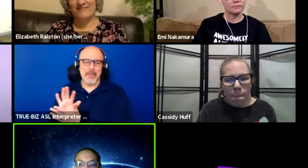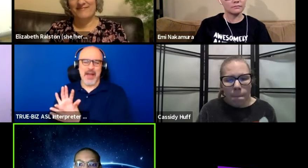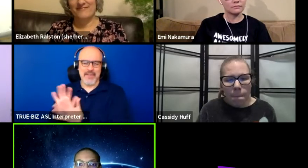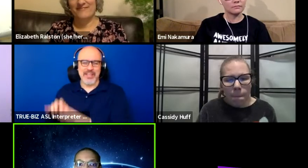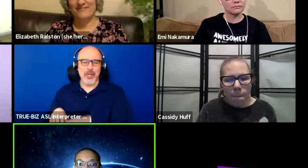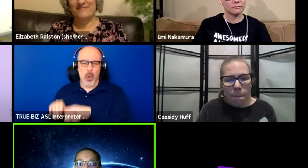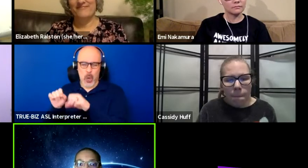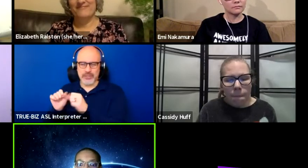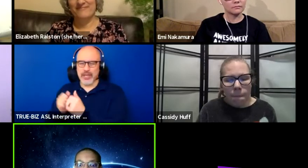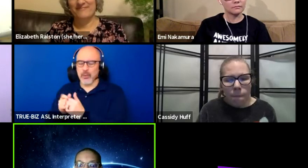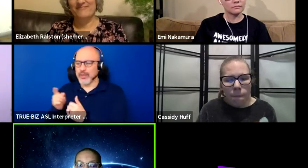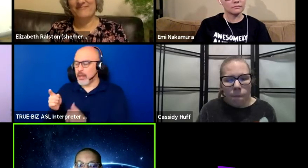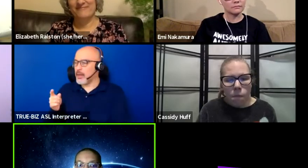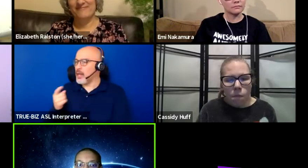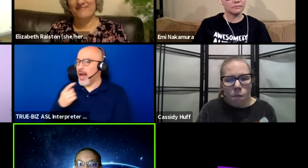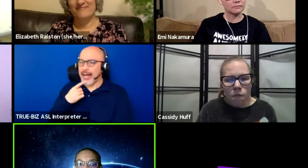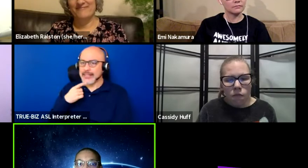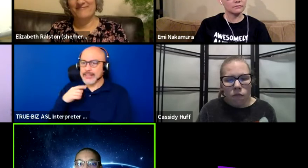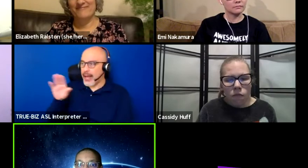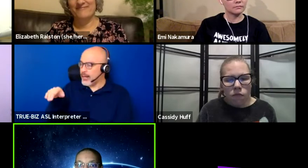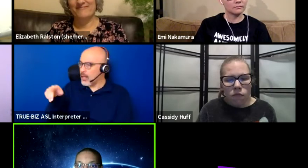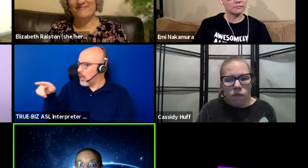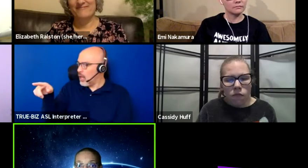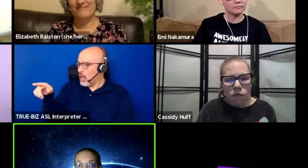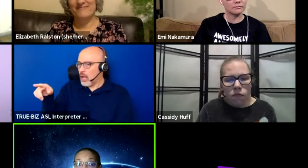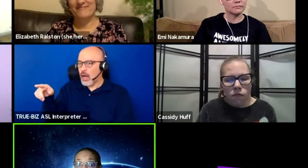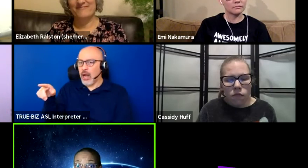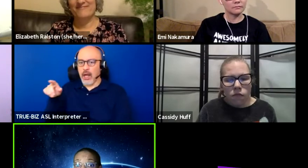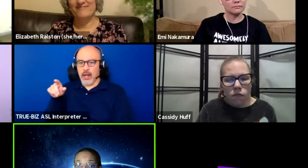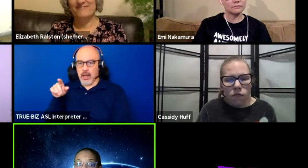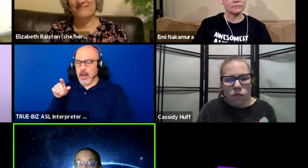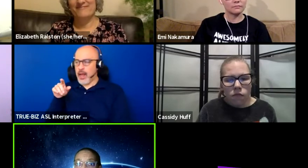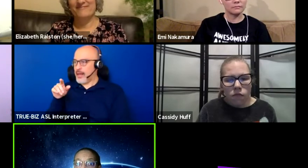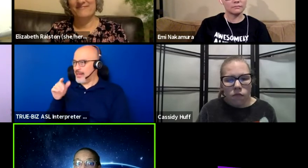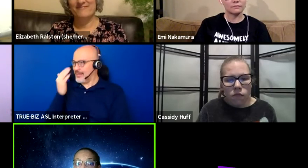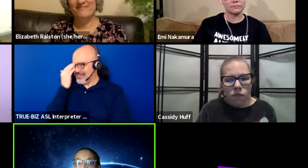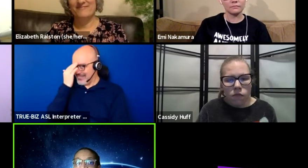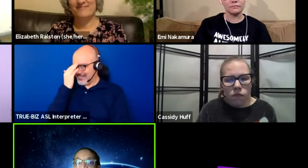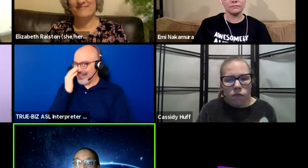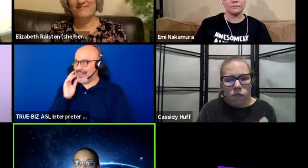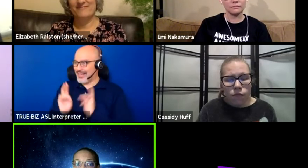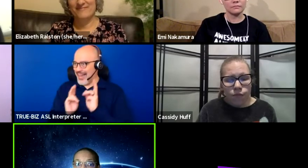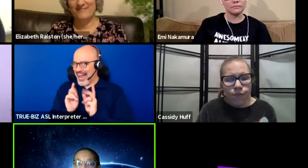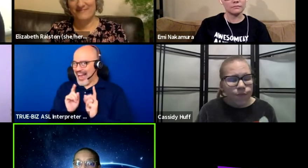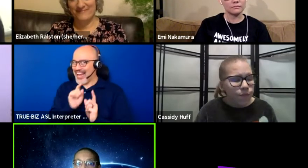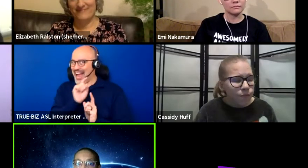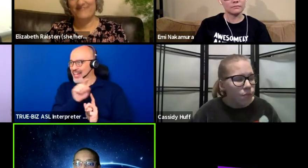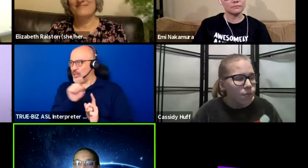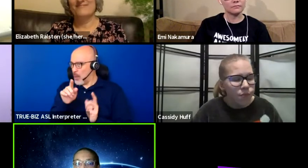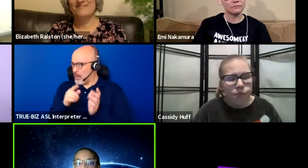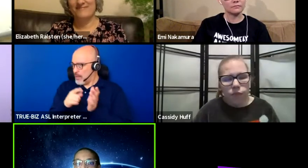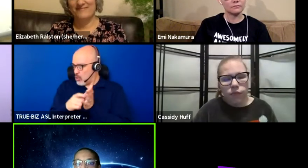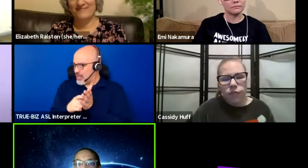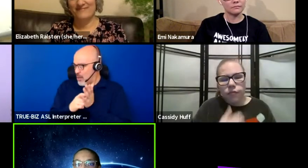and I said, look, I, you know, I have, I know people that require this accommodation,